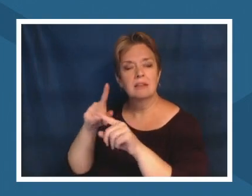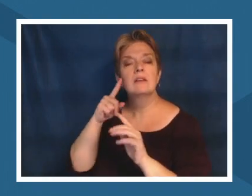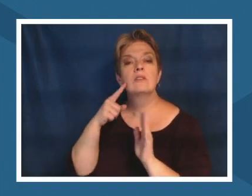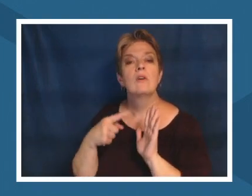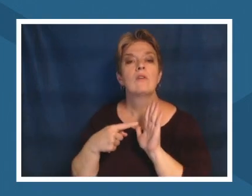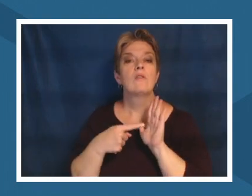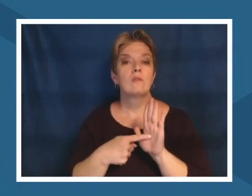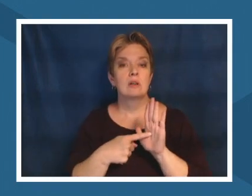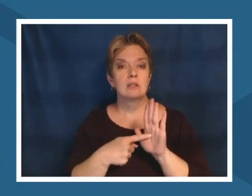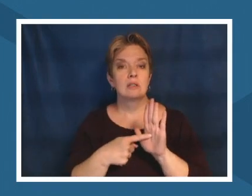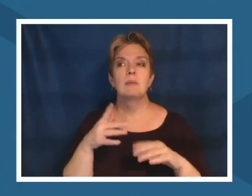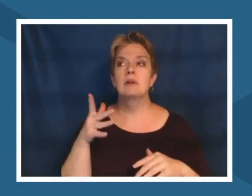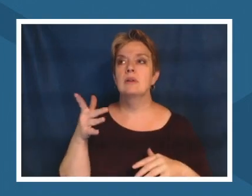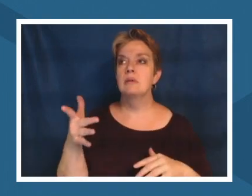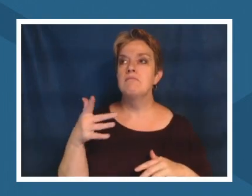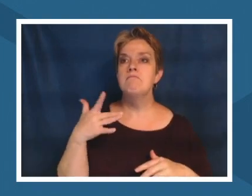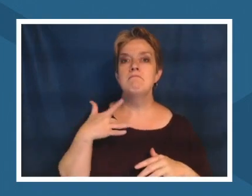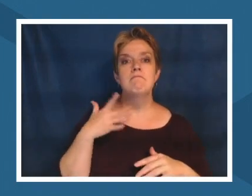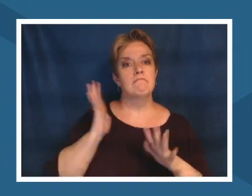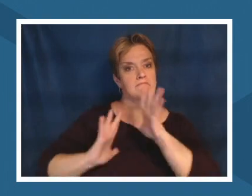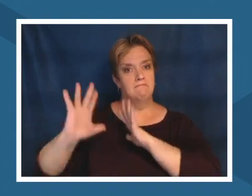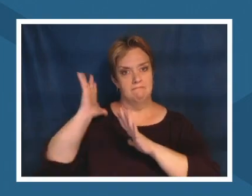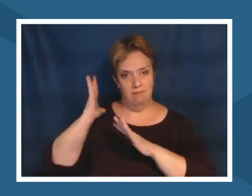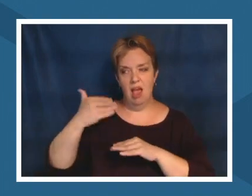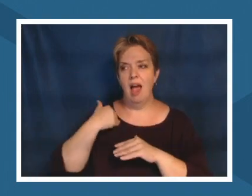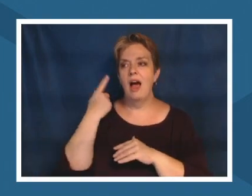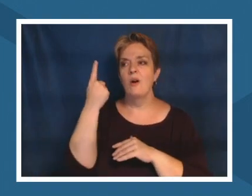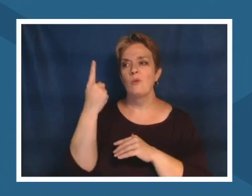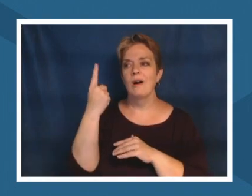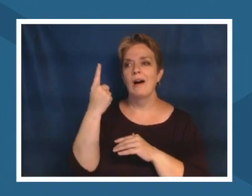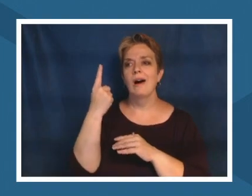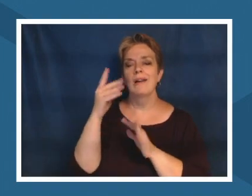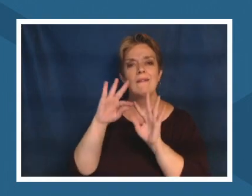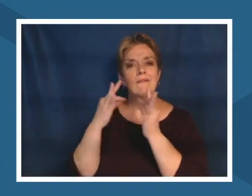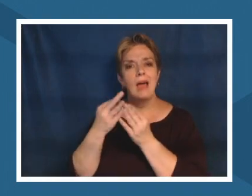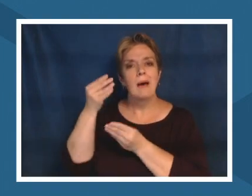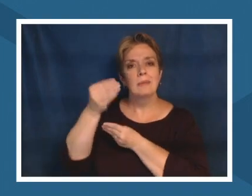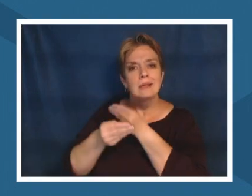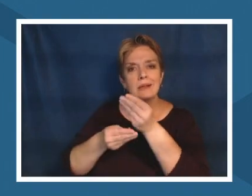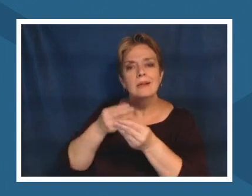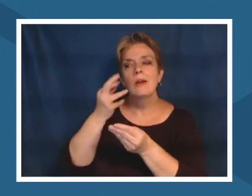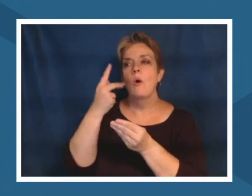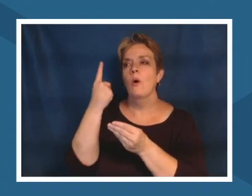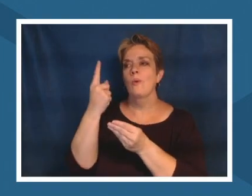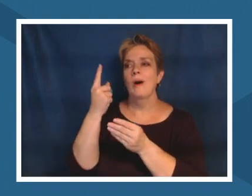this knowledge and what was important about that was